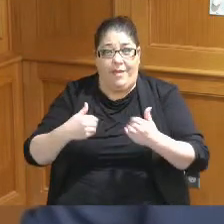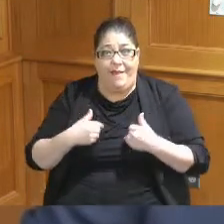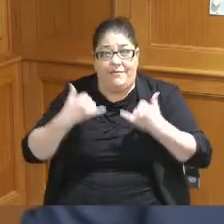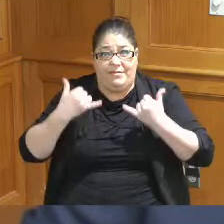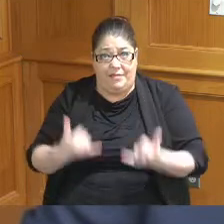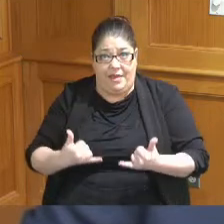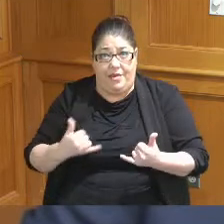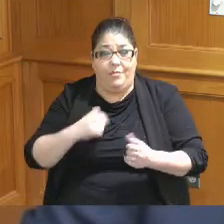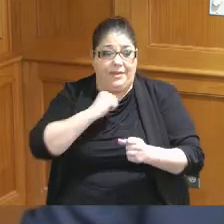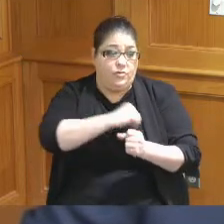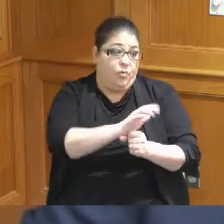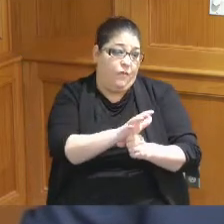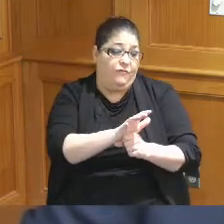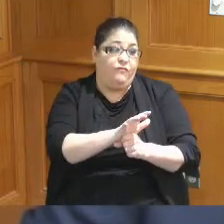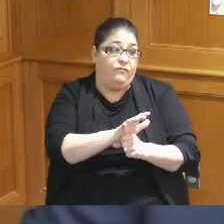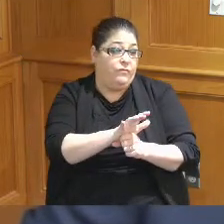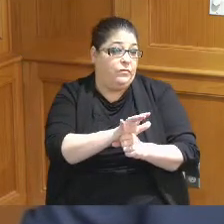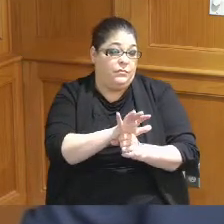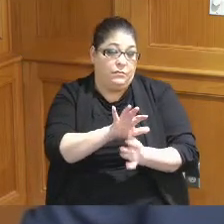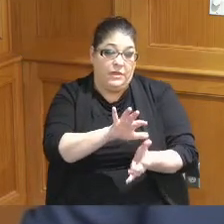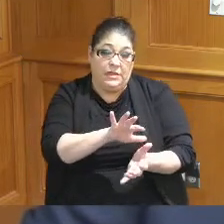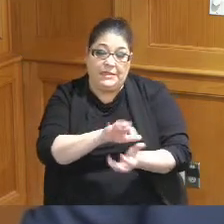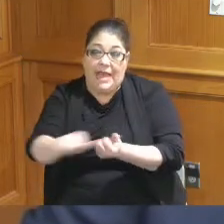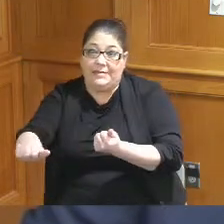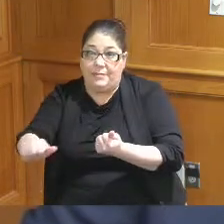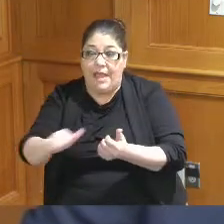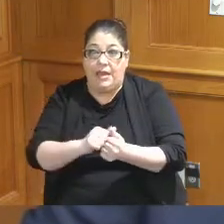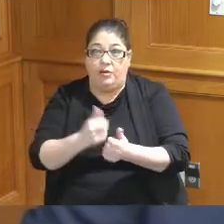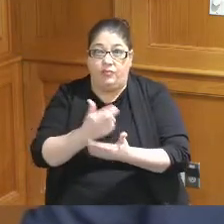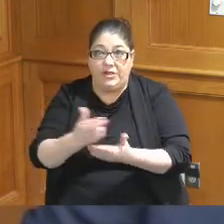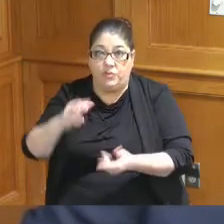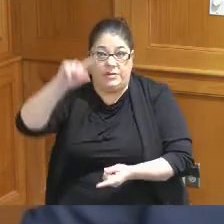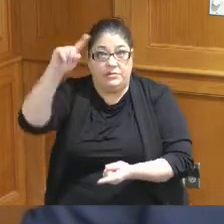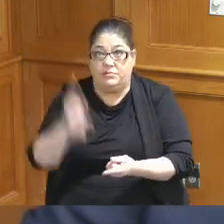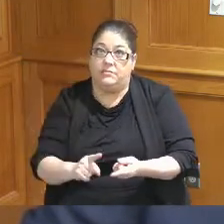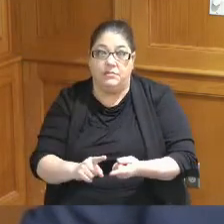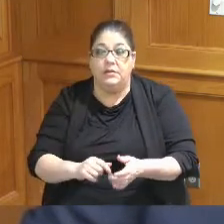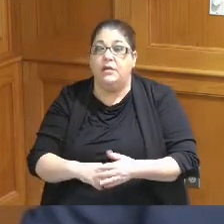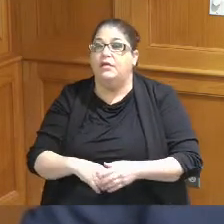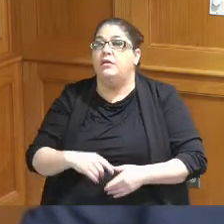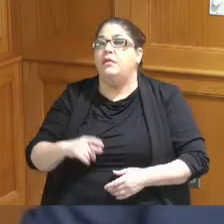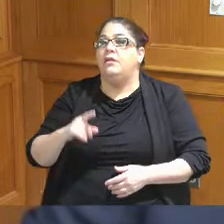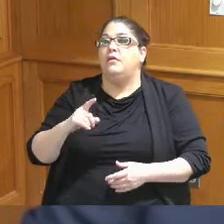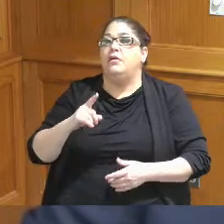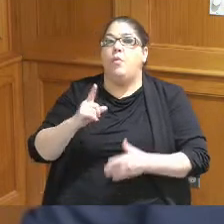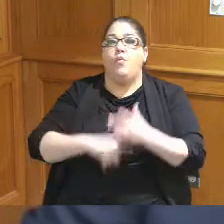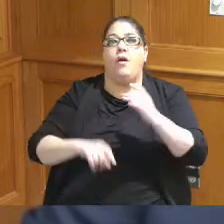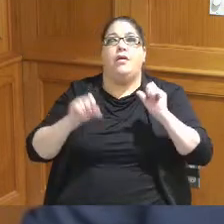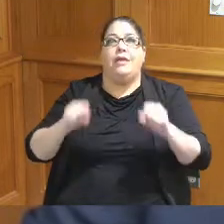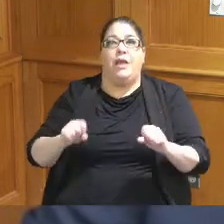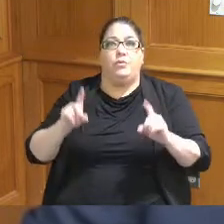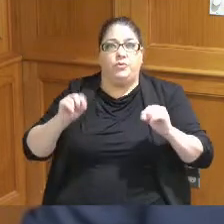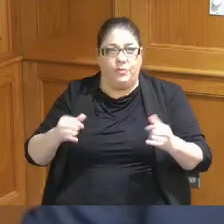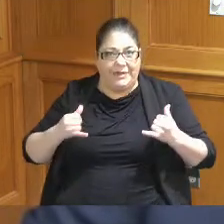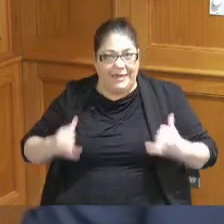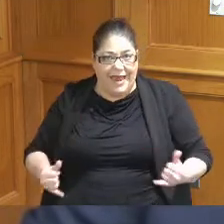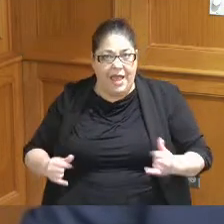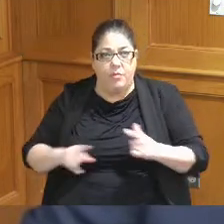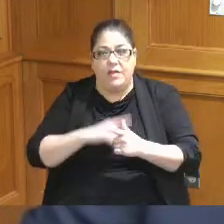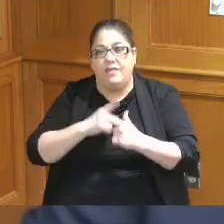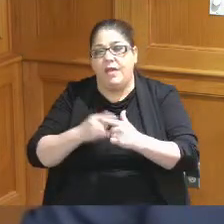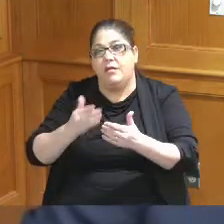Covid just decimated our resources and what can we then plan for in the future that's the